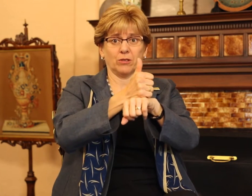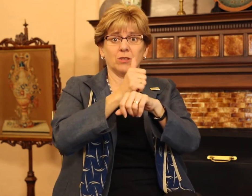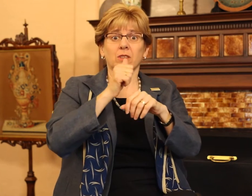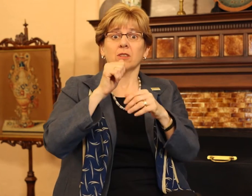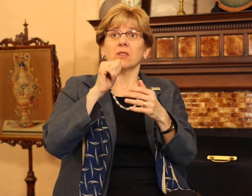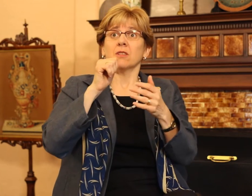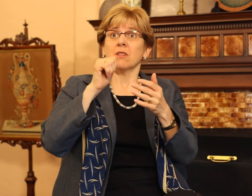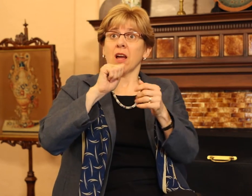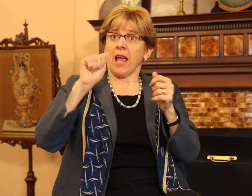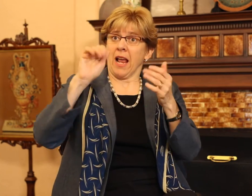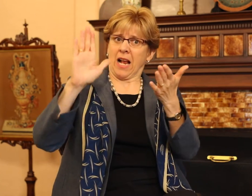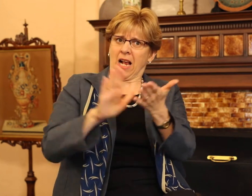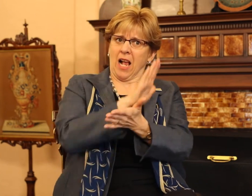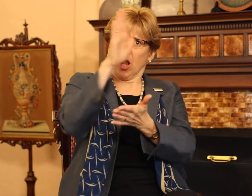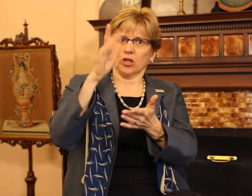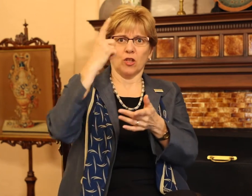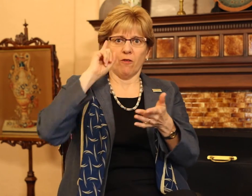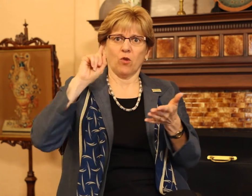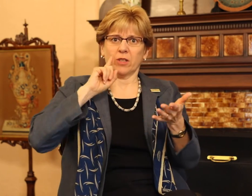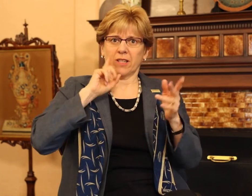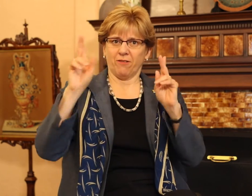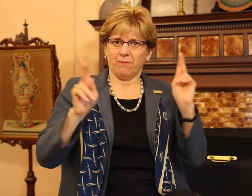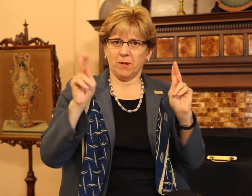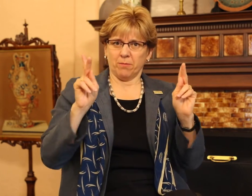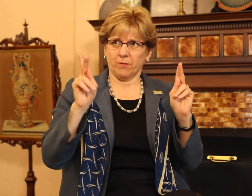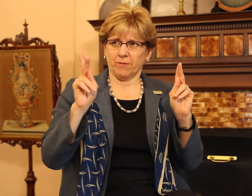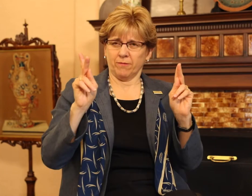a college for deaf people.